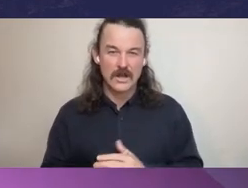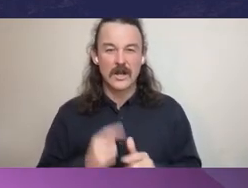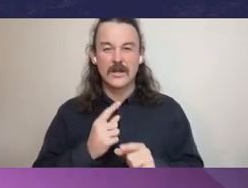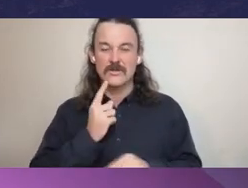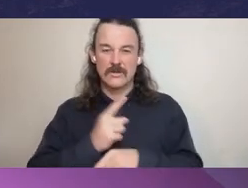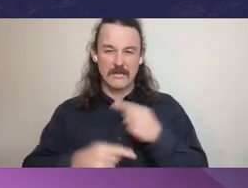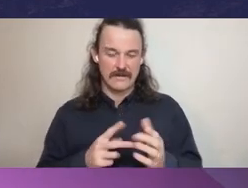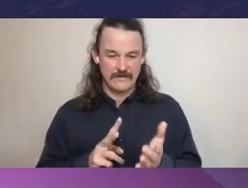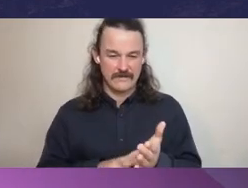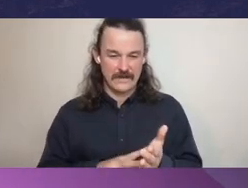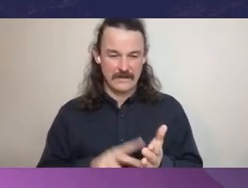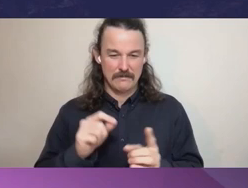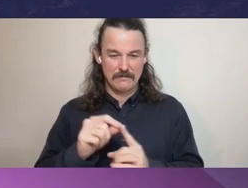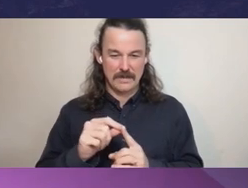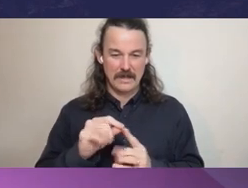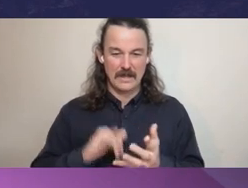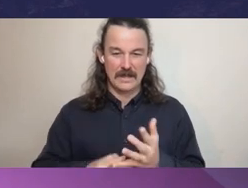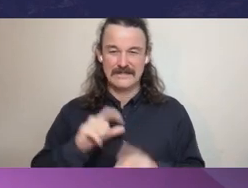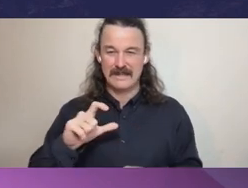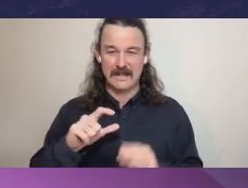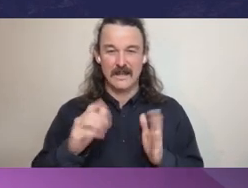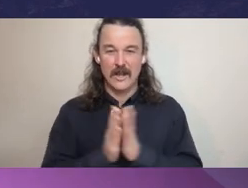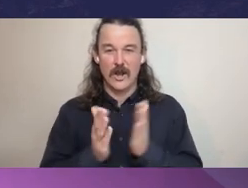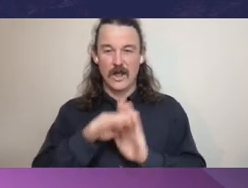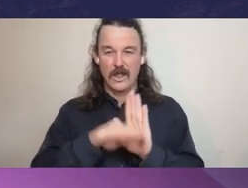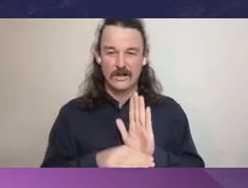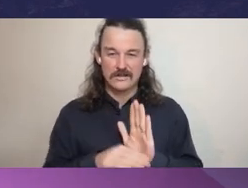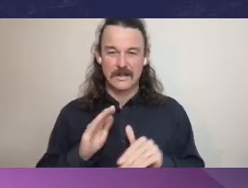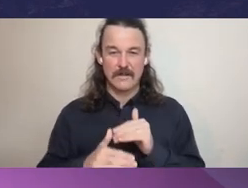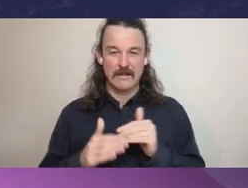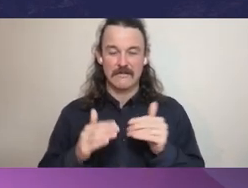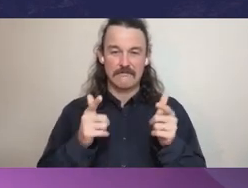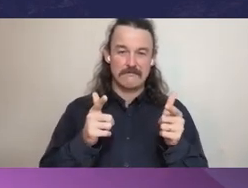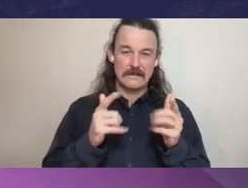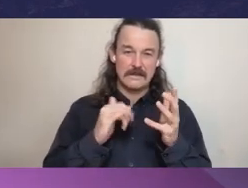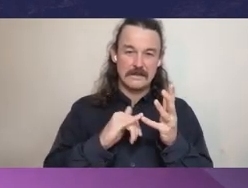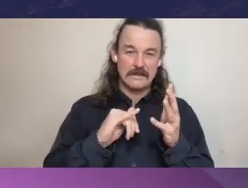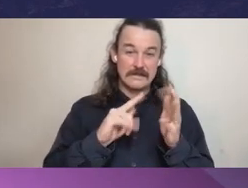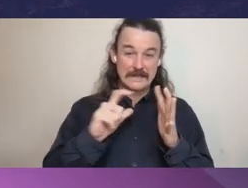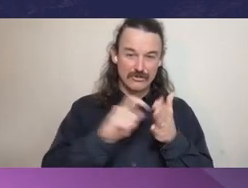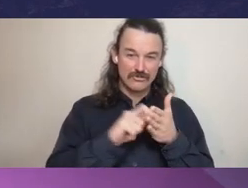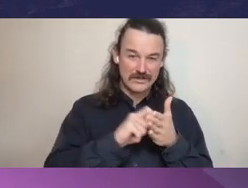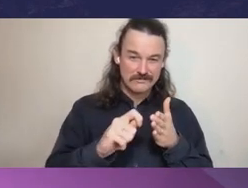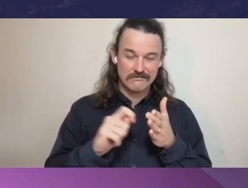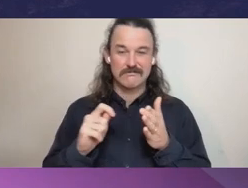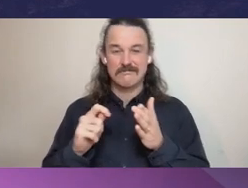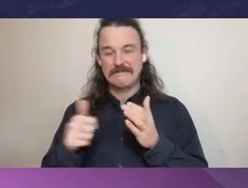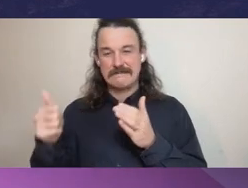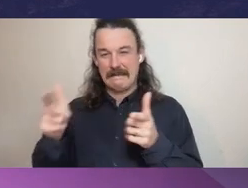on the relationship between secretary and senior executives in the department and the advice and the role they have.